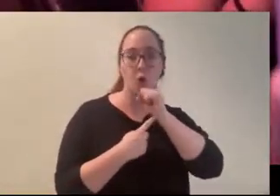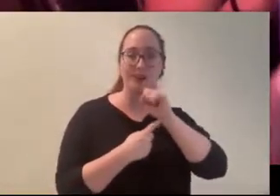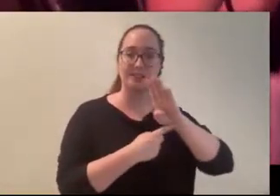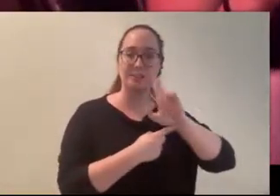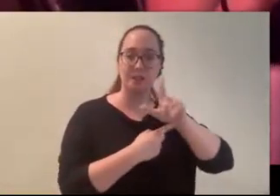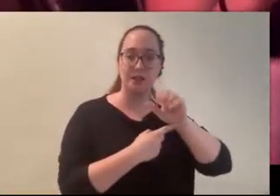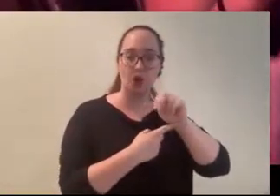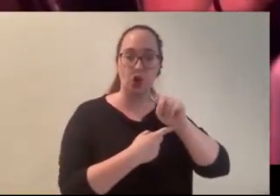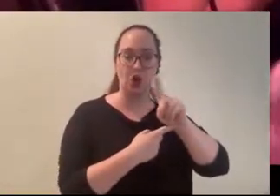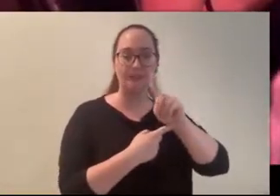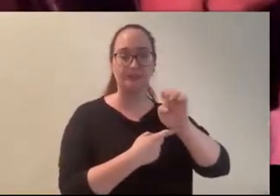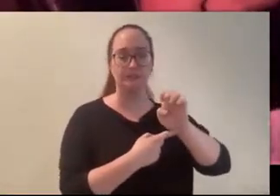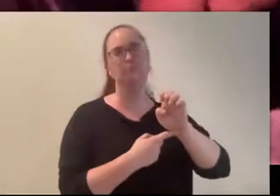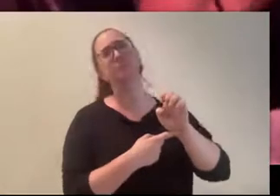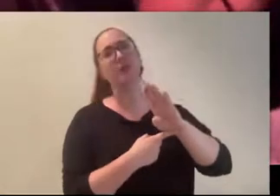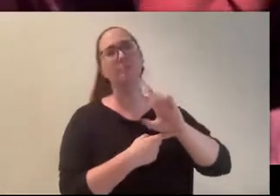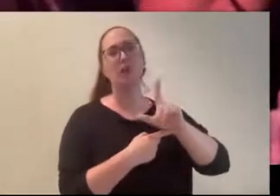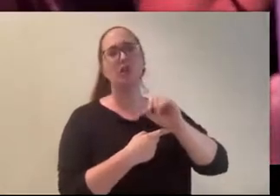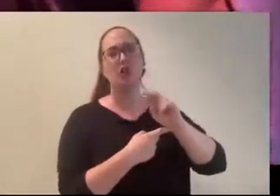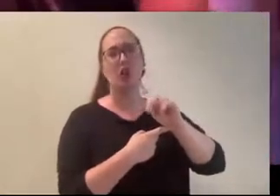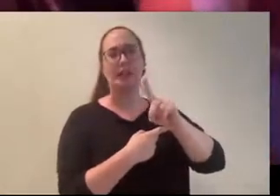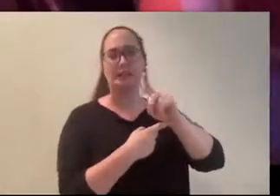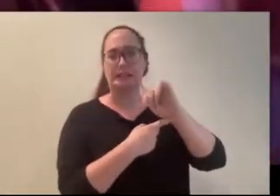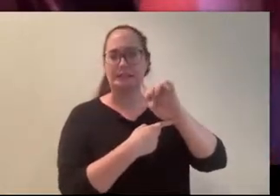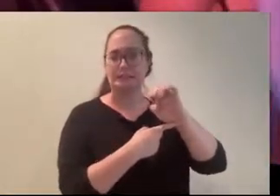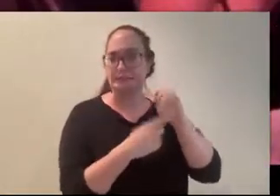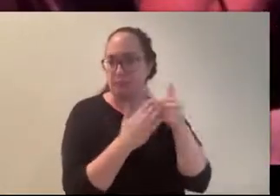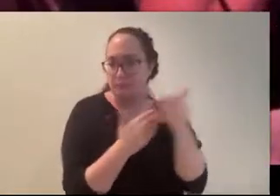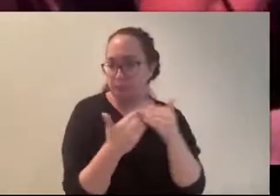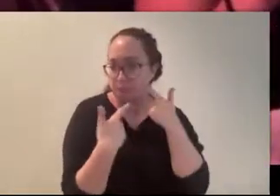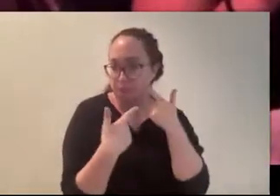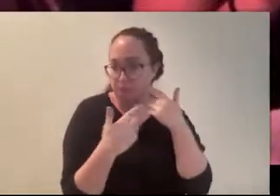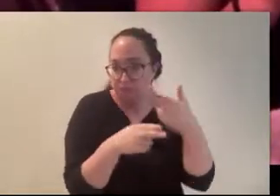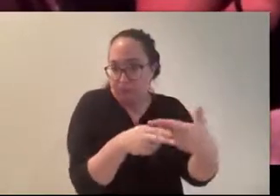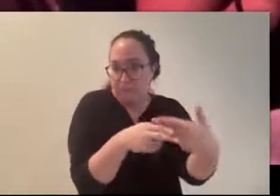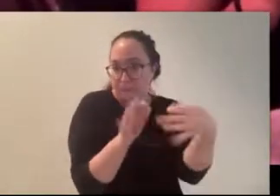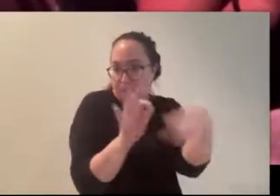however you want to describe it. It looks like it has a picture of an orange.. I think it looks more